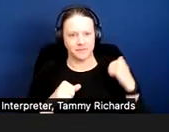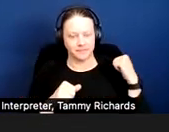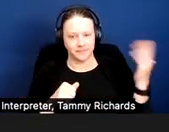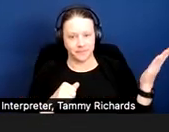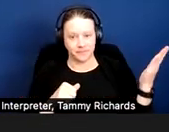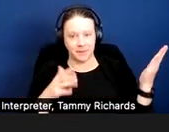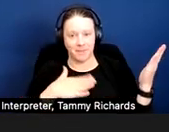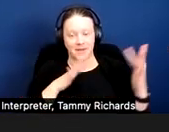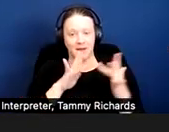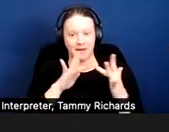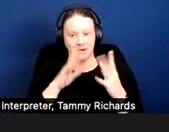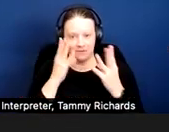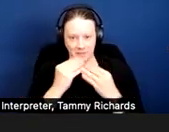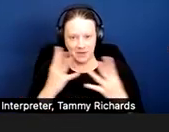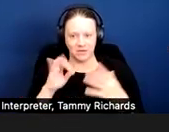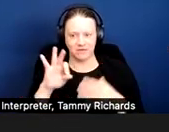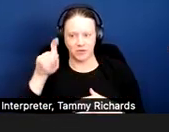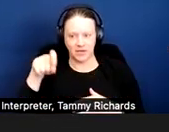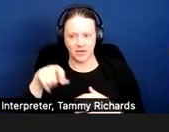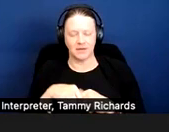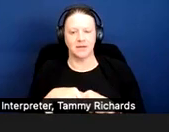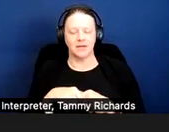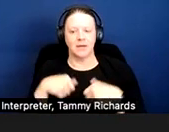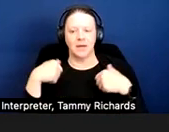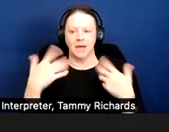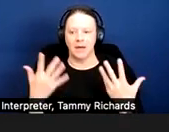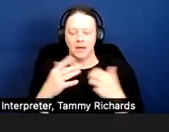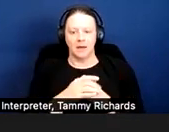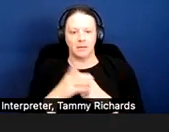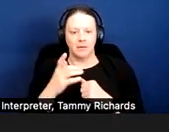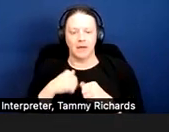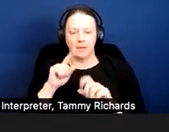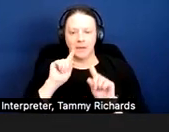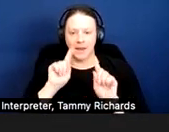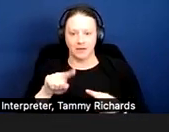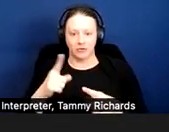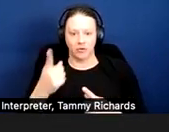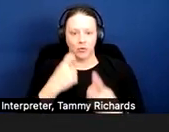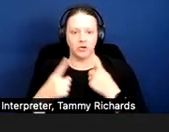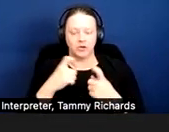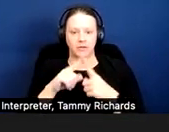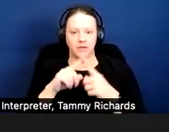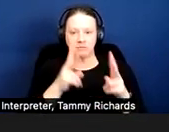This is my contact information if you need it. I'm going to answer the questions that have been posted in the Q&A.